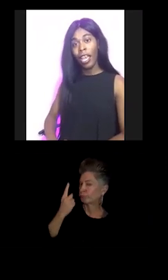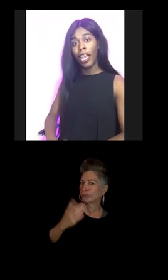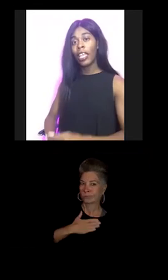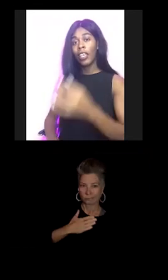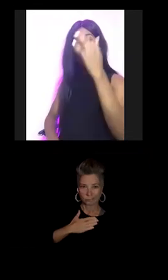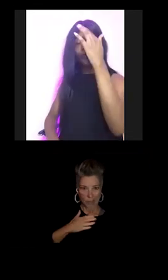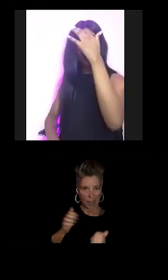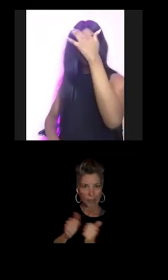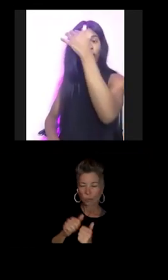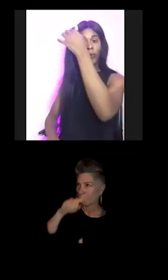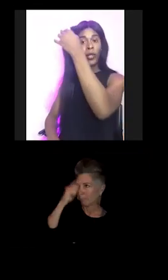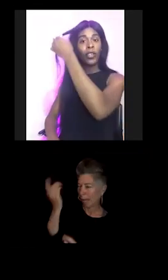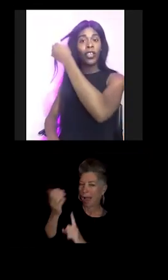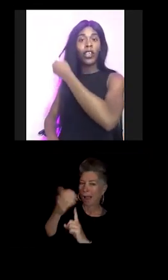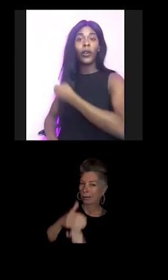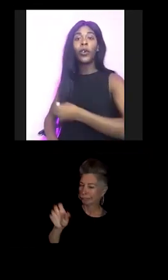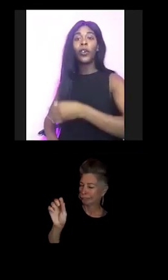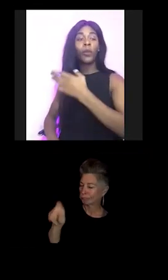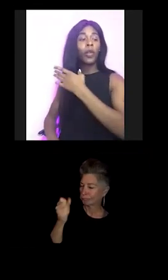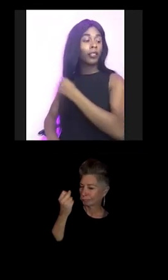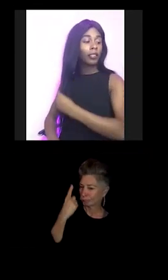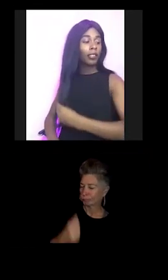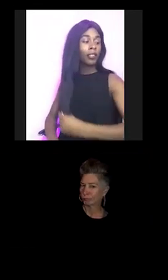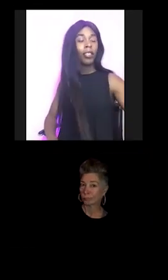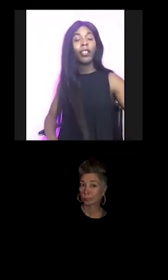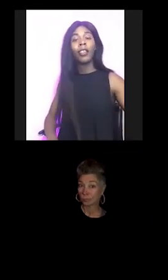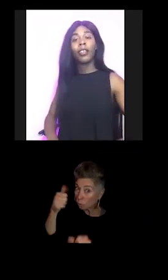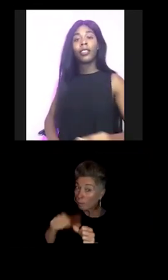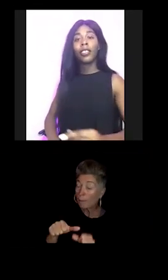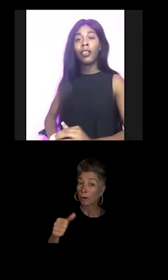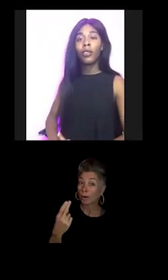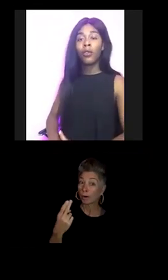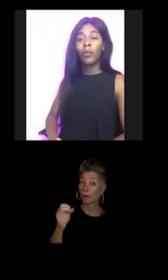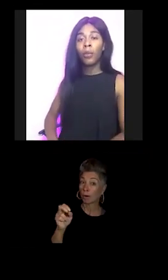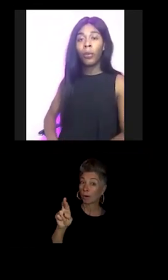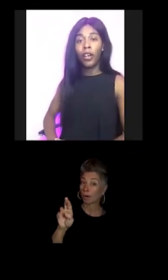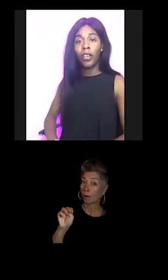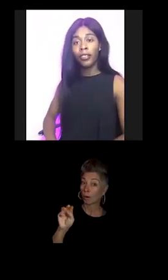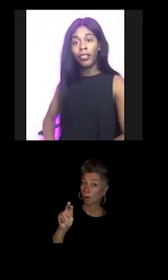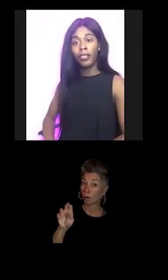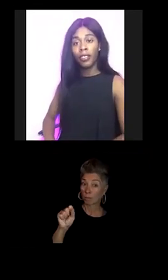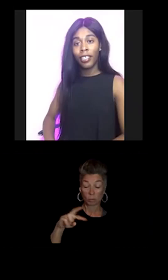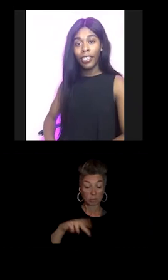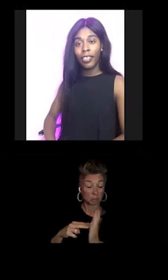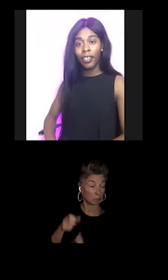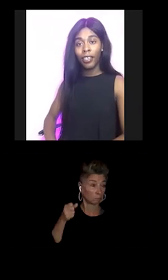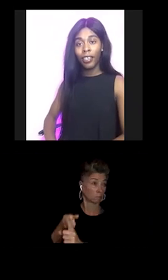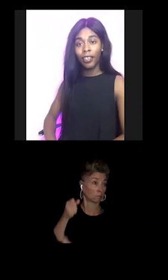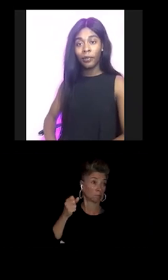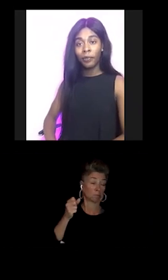You have to also remember, you know, hormones send you through menopause and um.